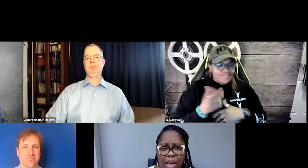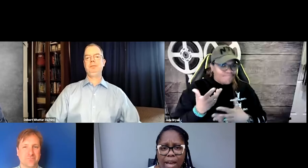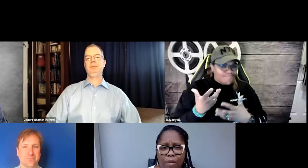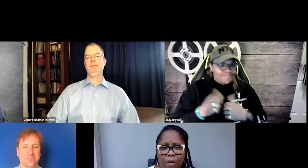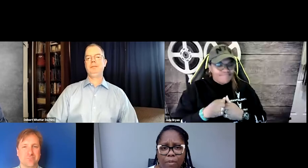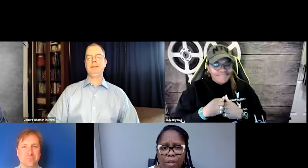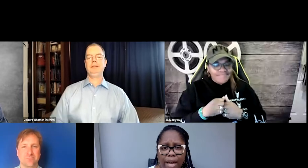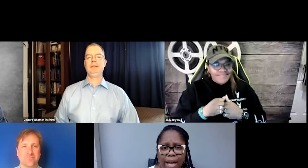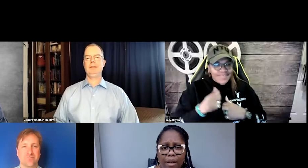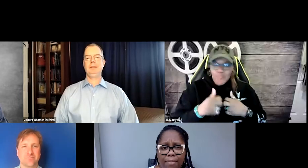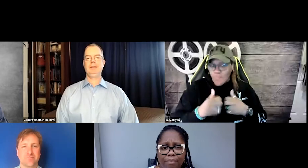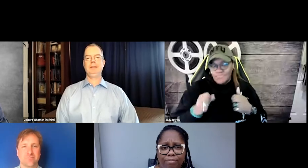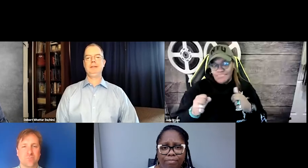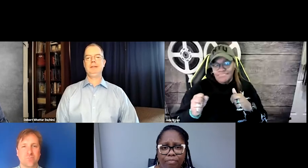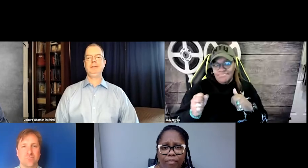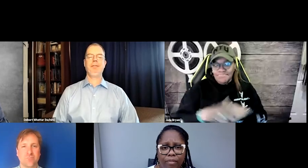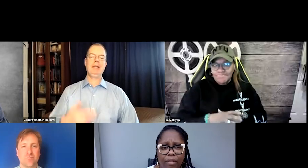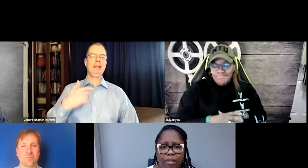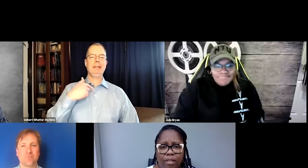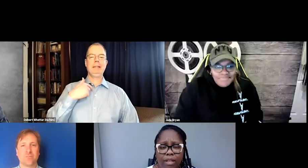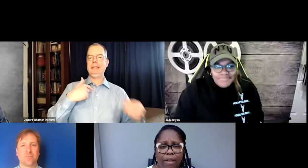So, yeah, I have a problem with that.